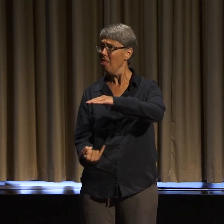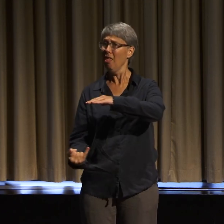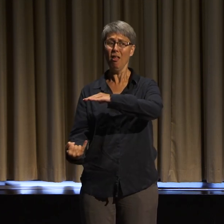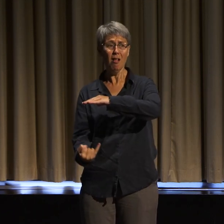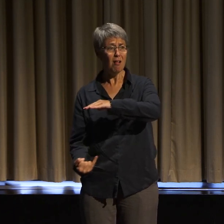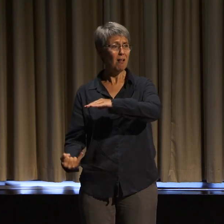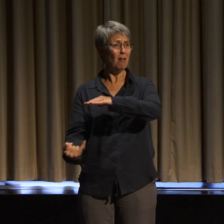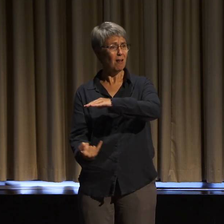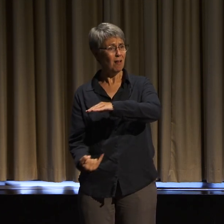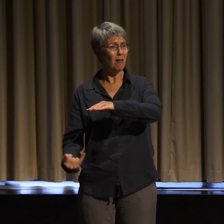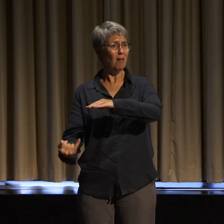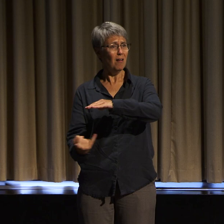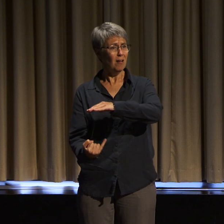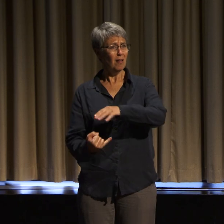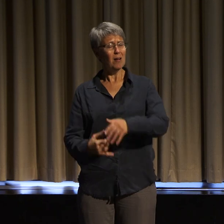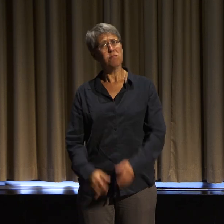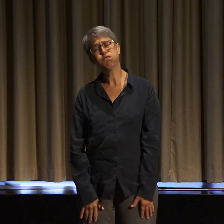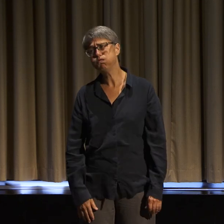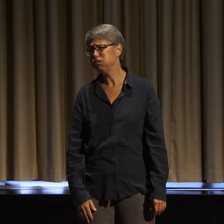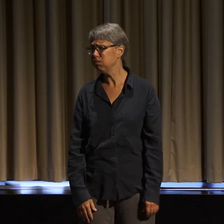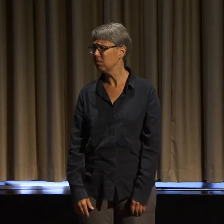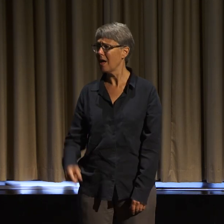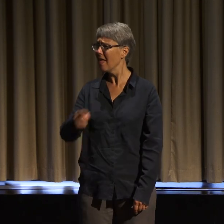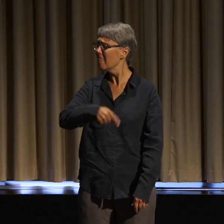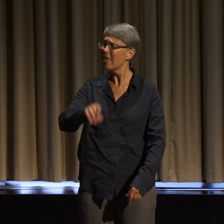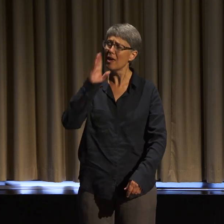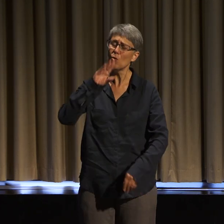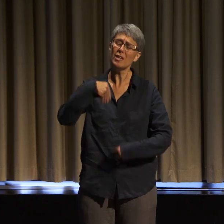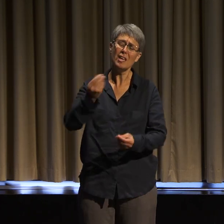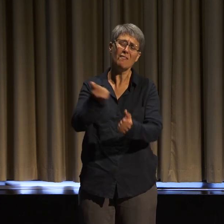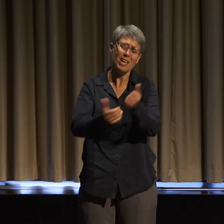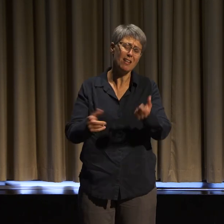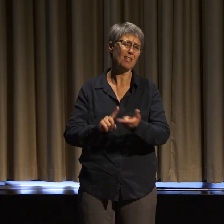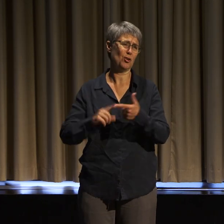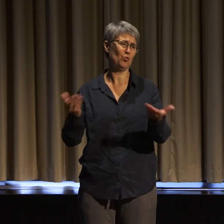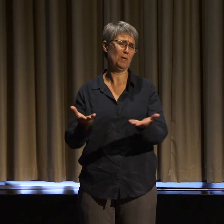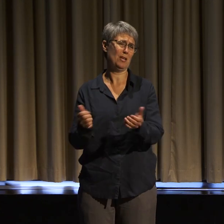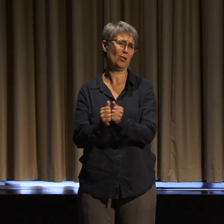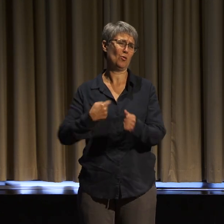to be able to be here with us today, and also, many of whom who don't even